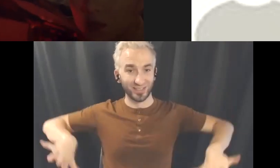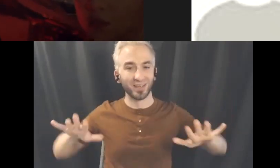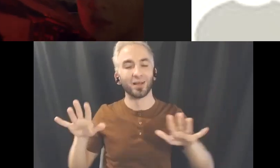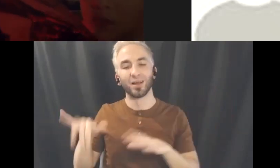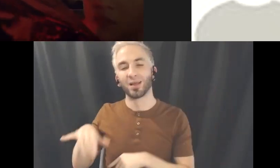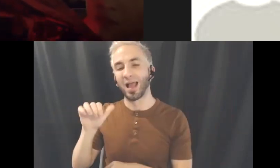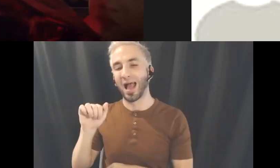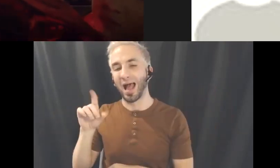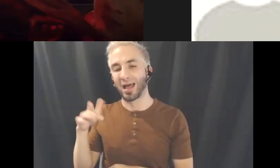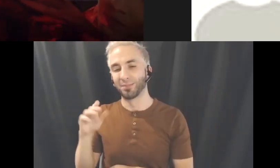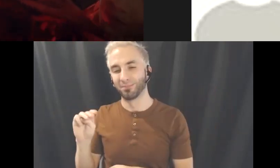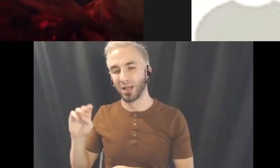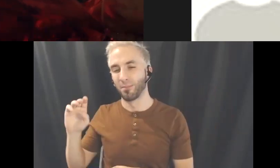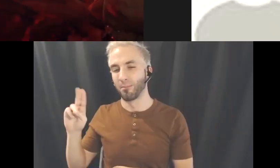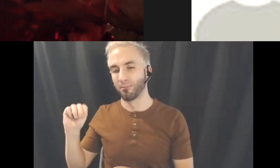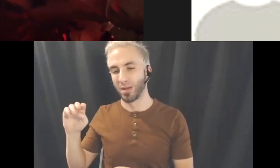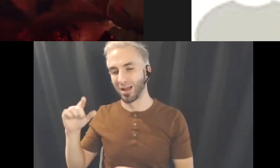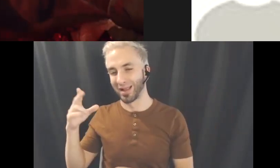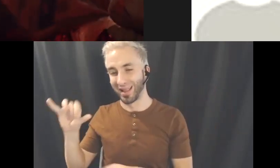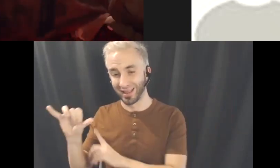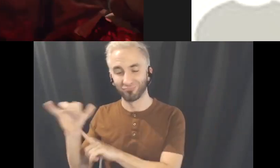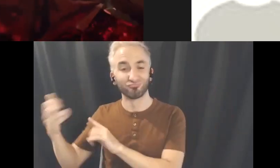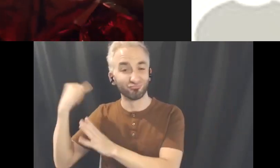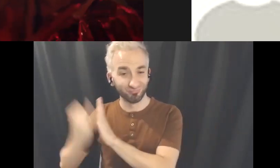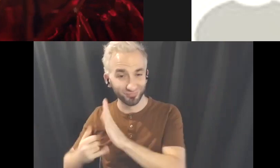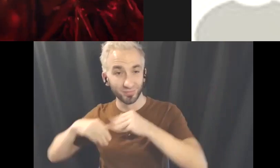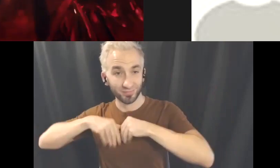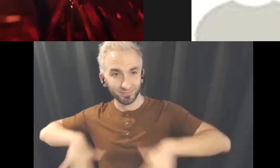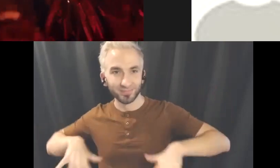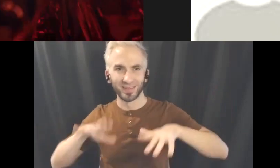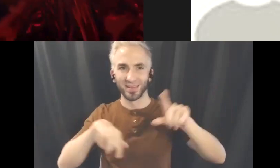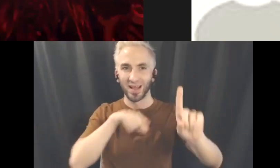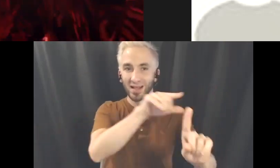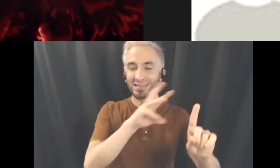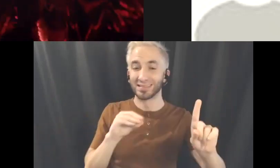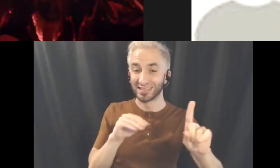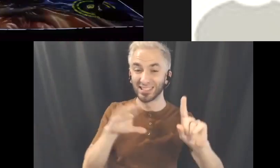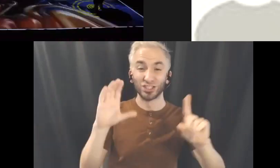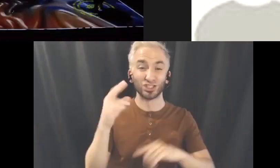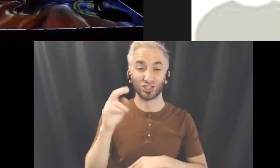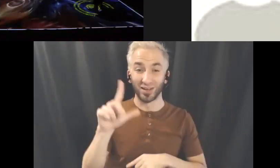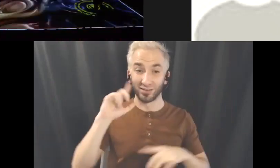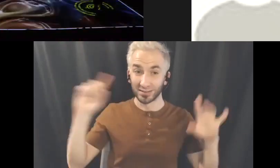then also a 16 channel sound interactive audio visual installation done in collaboration